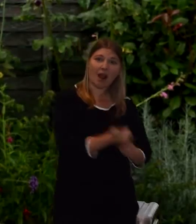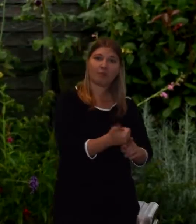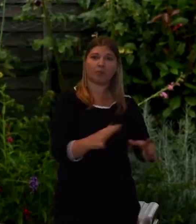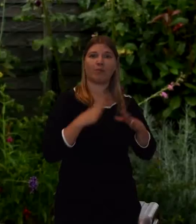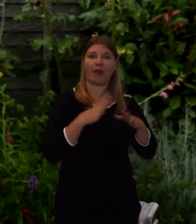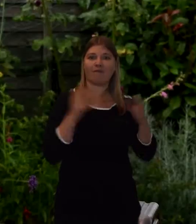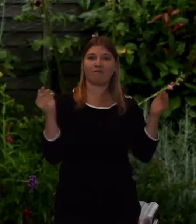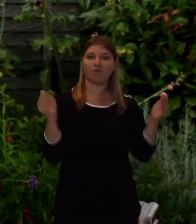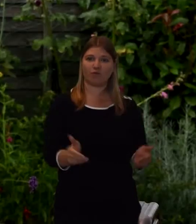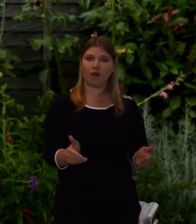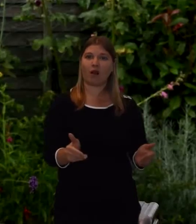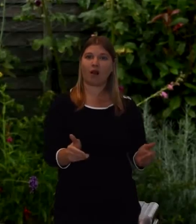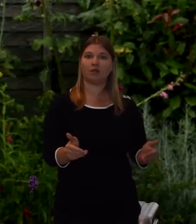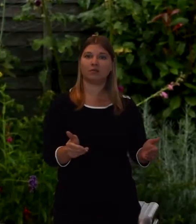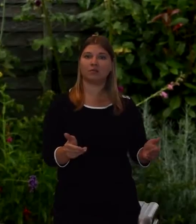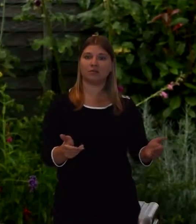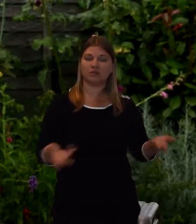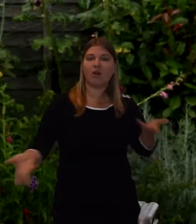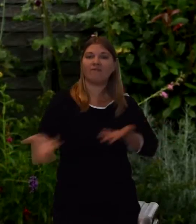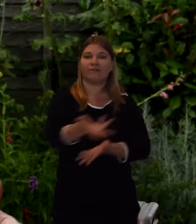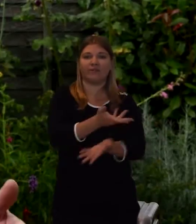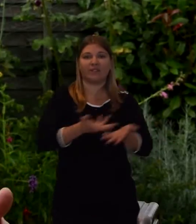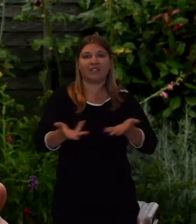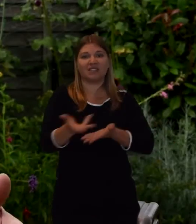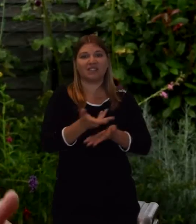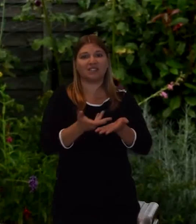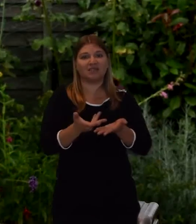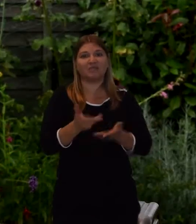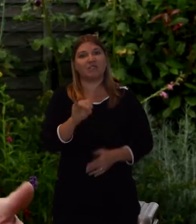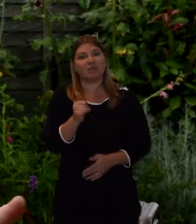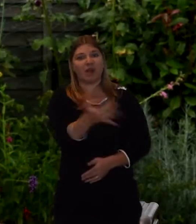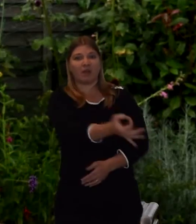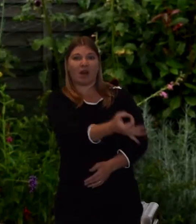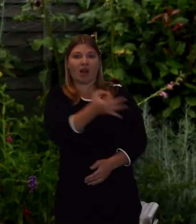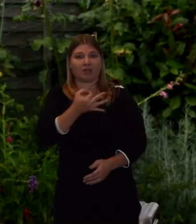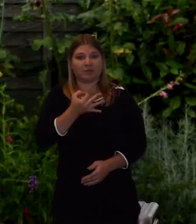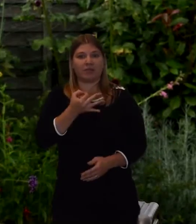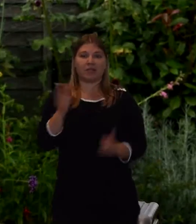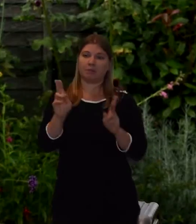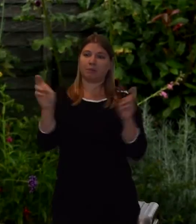we get asked to produce a ceremony which is sometimes called a humanist service.